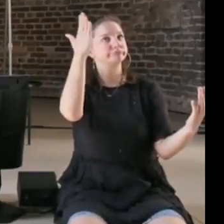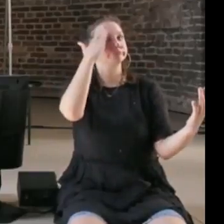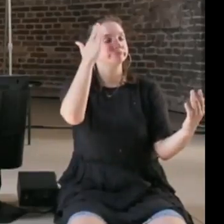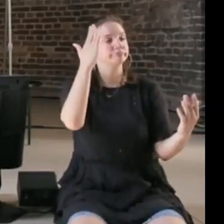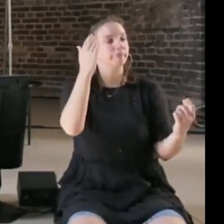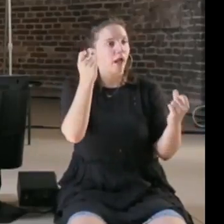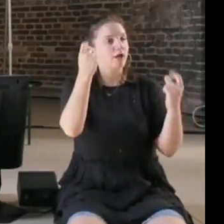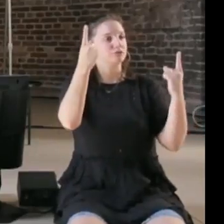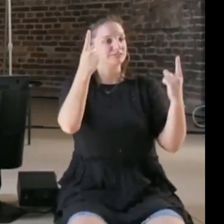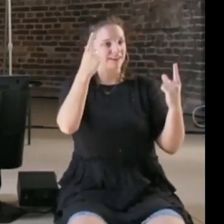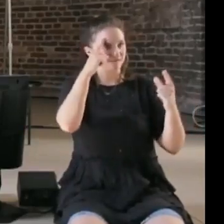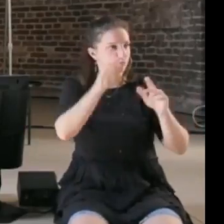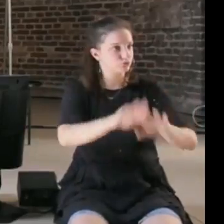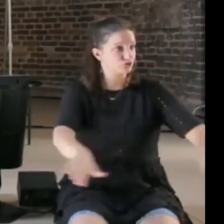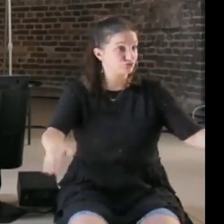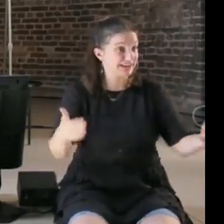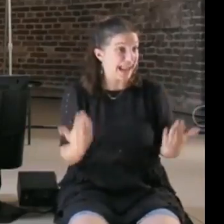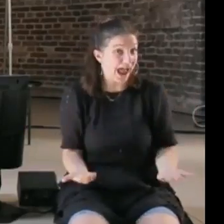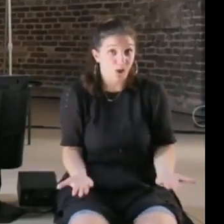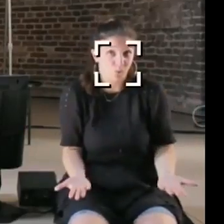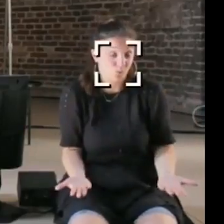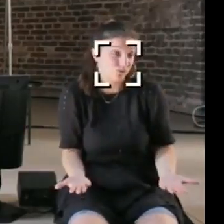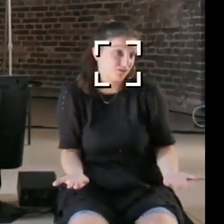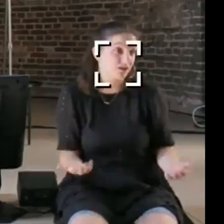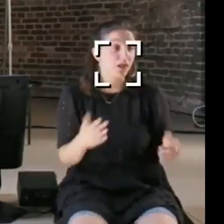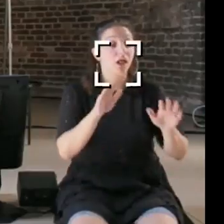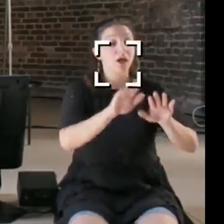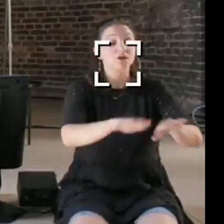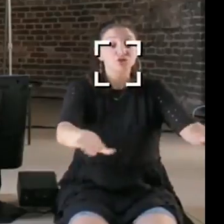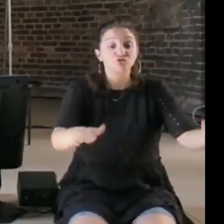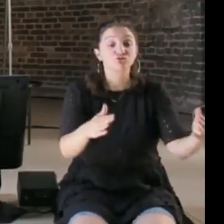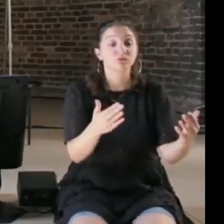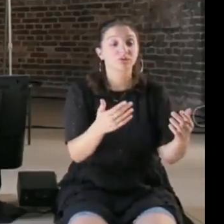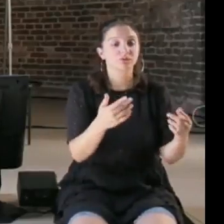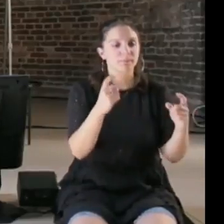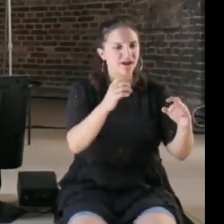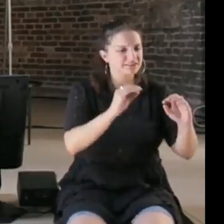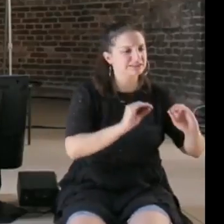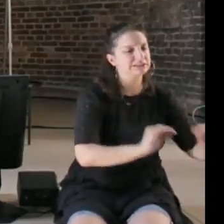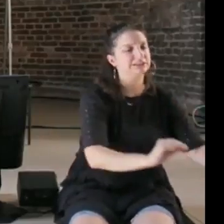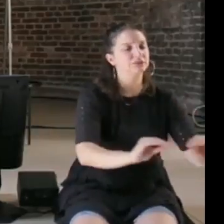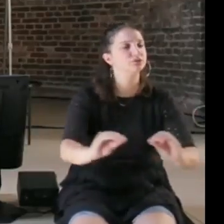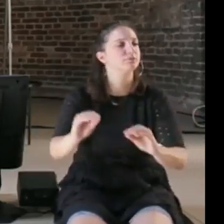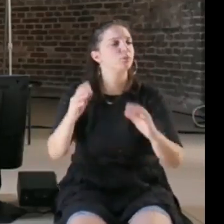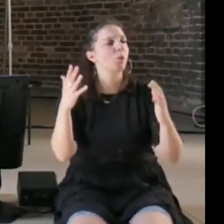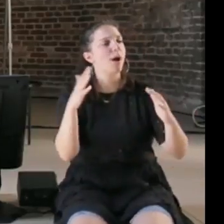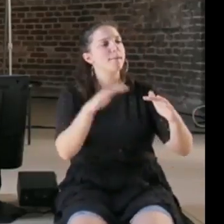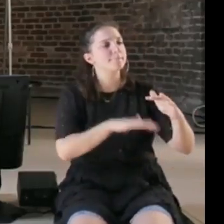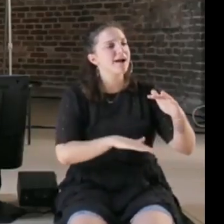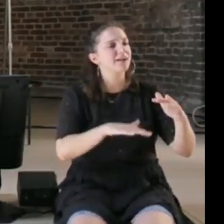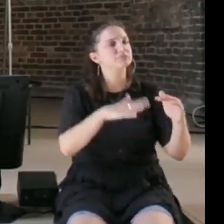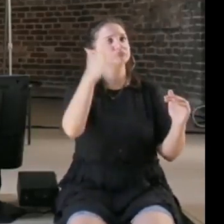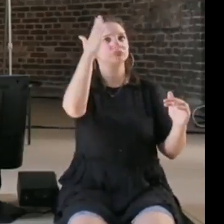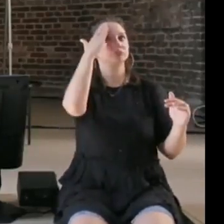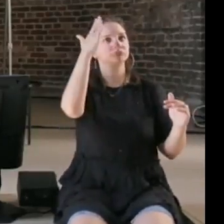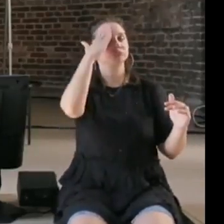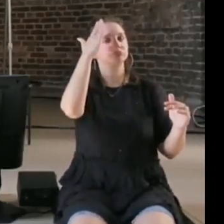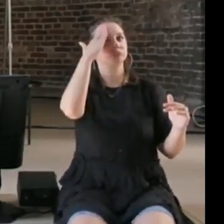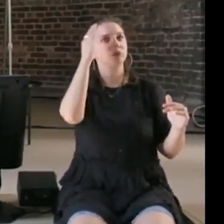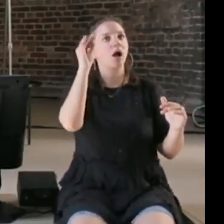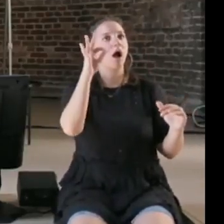young kids the basic understanding how algorithms work, not everybody needs to program them,